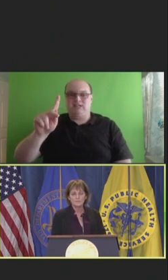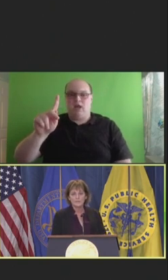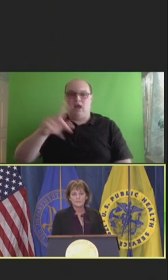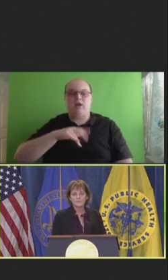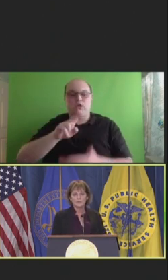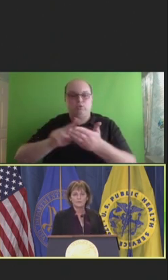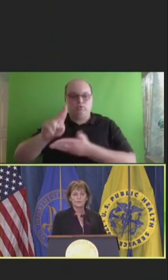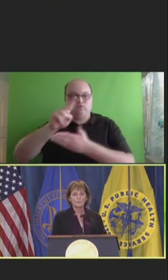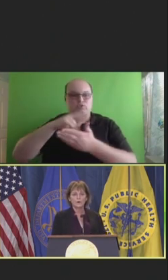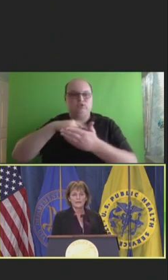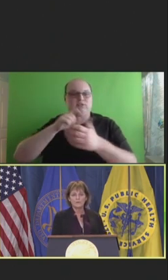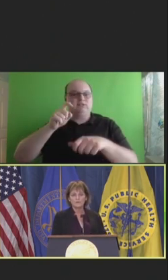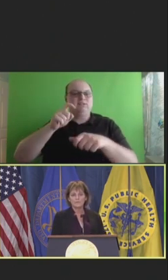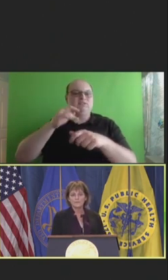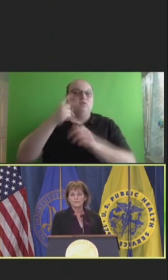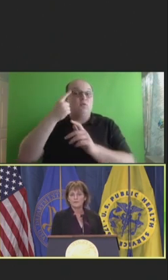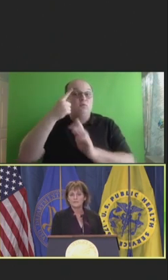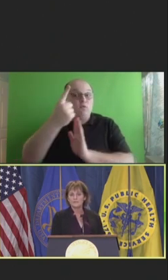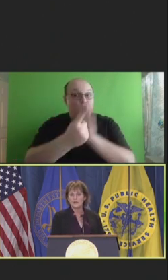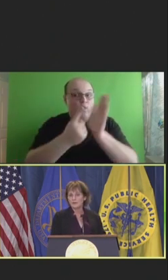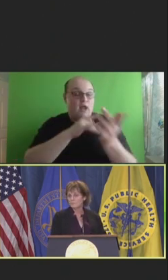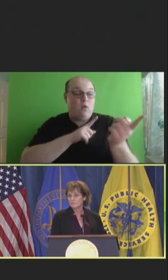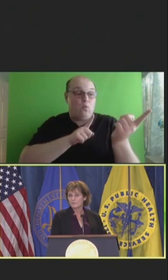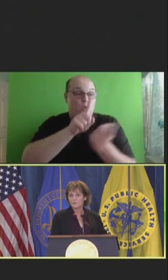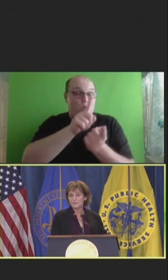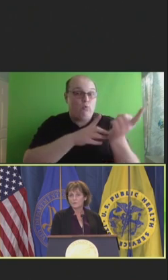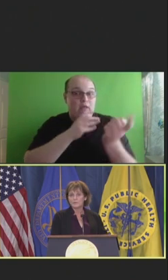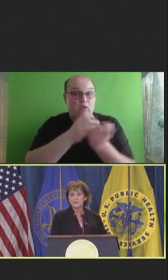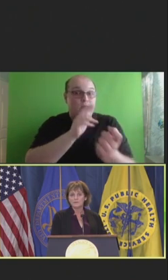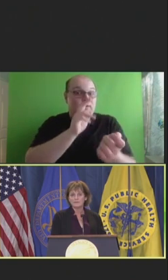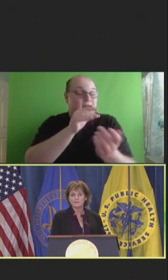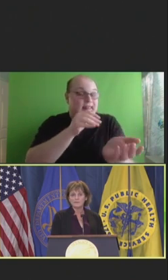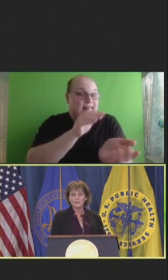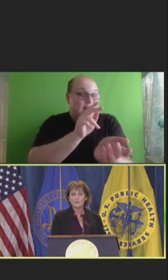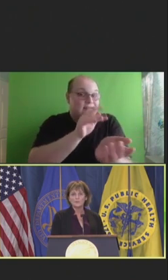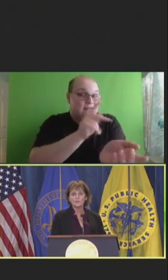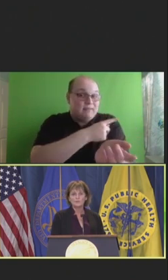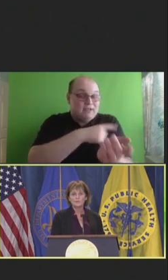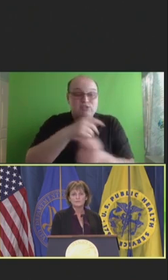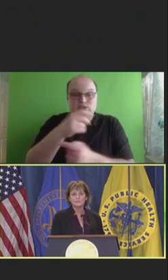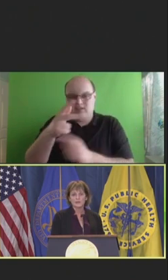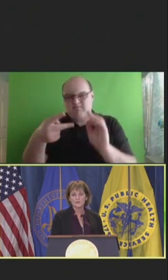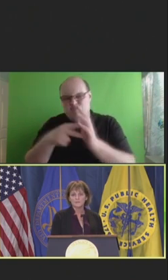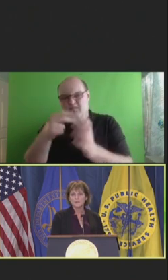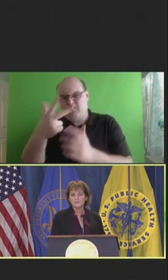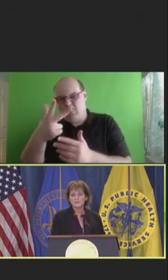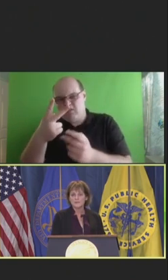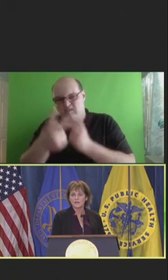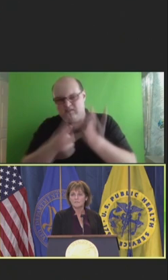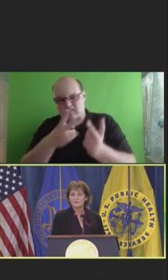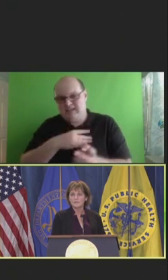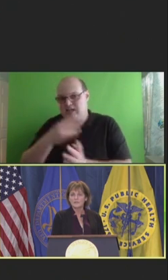that showed for every one hour of face-to-face time, three 20-minute visits, two hours of documentation time.